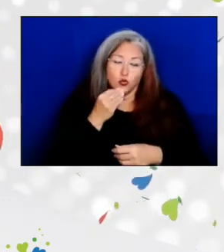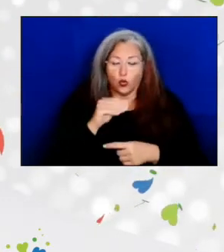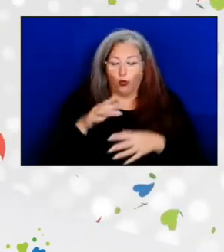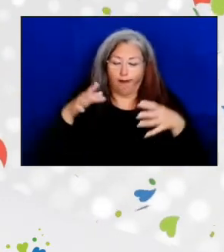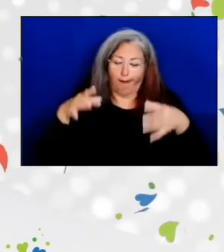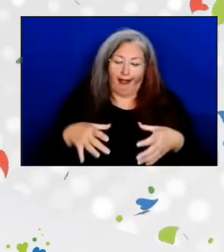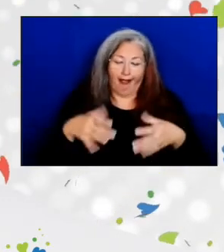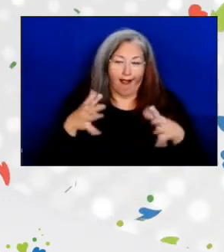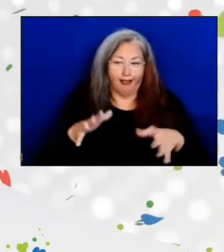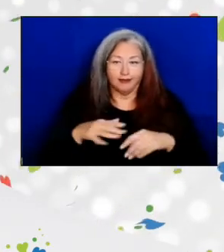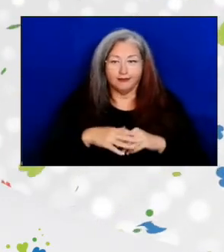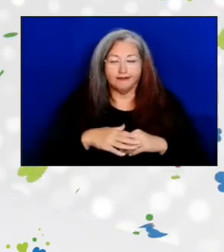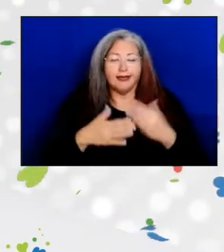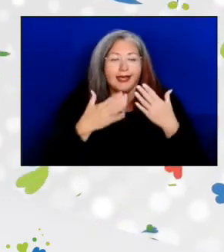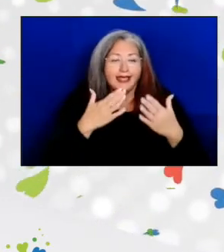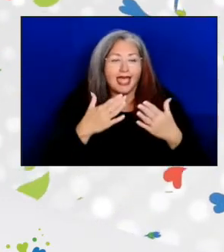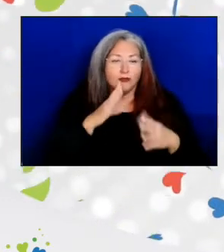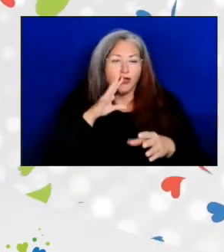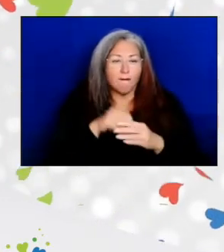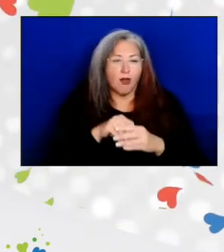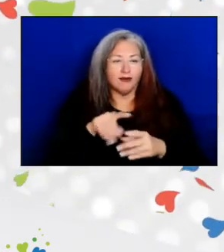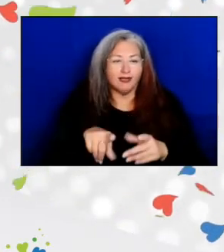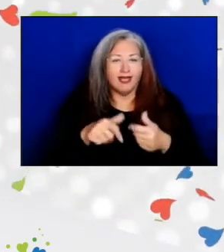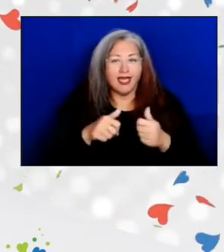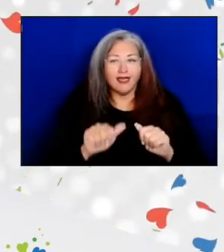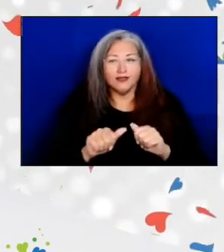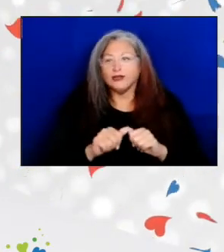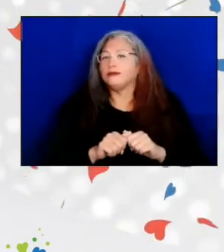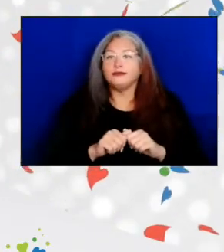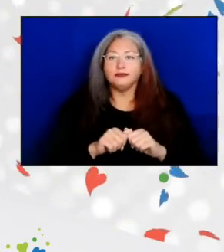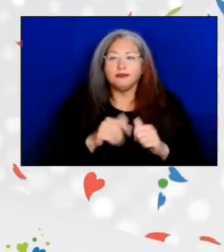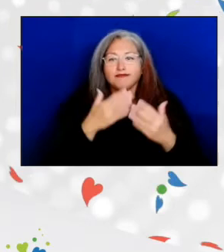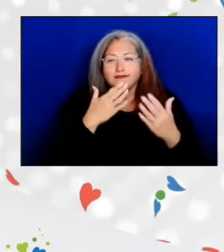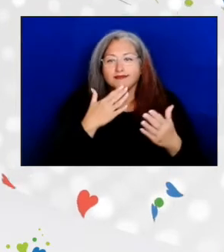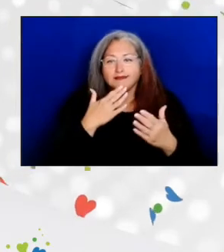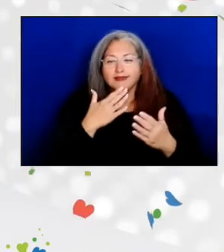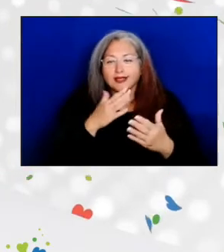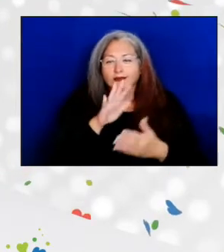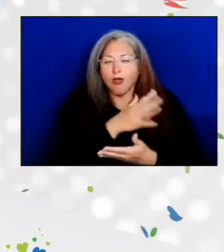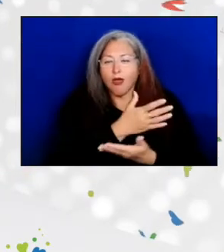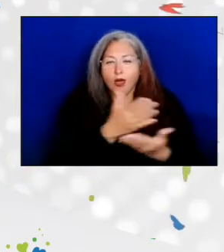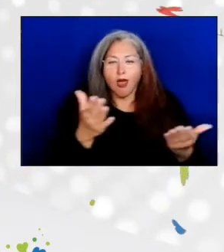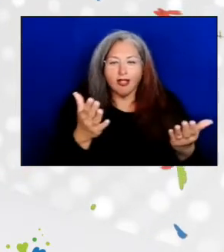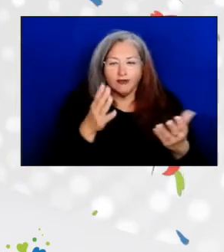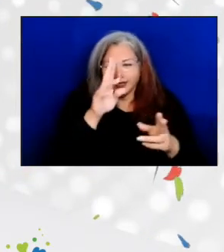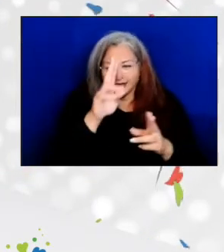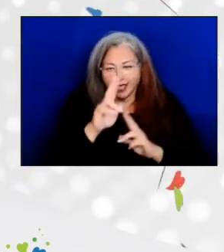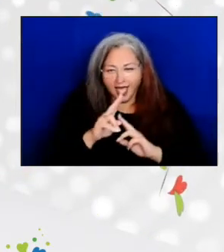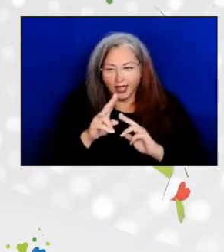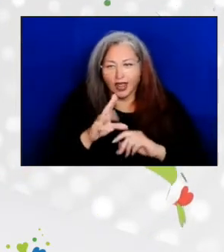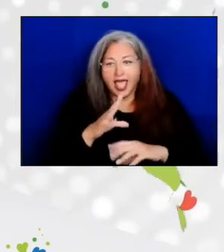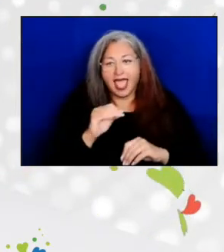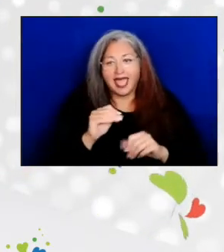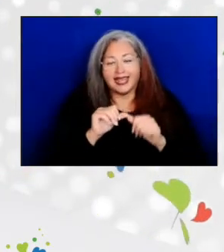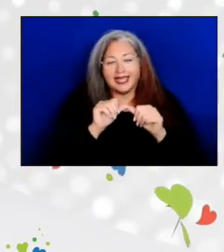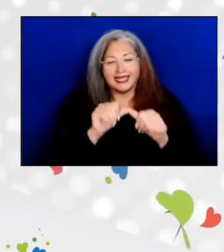I'm thankful for being part of that effort. And thank you all for this honor and keep up your good work in advocacy